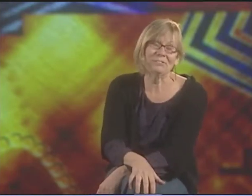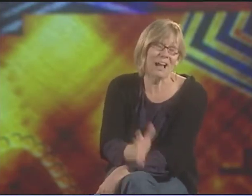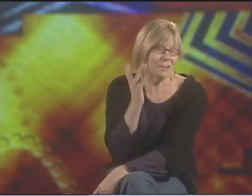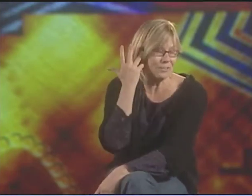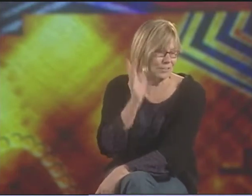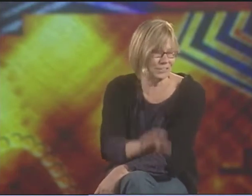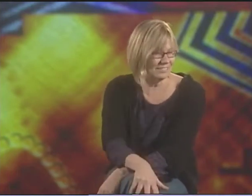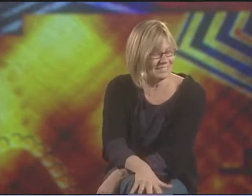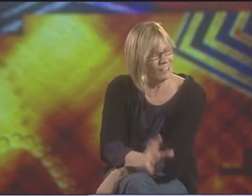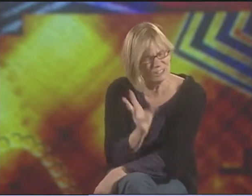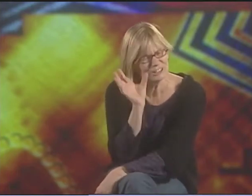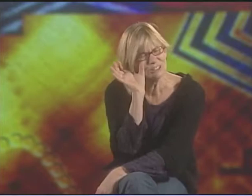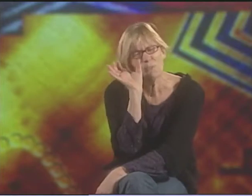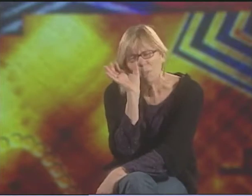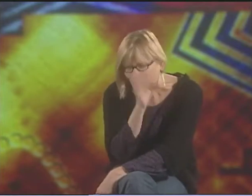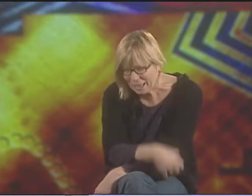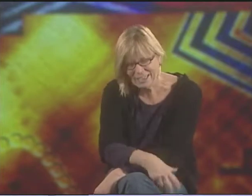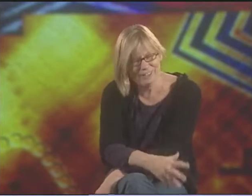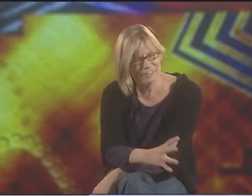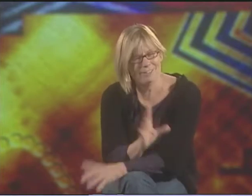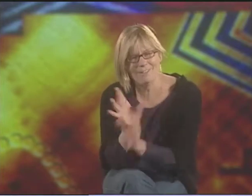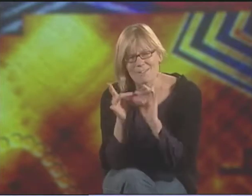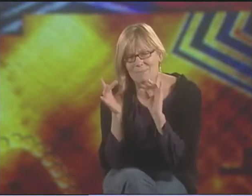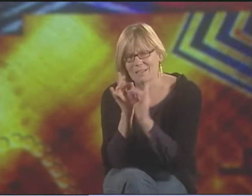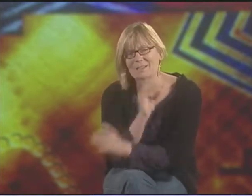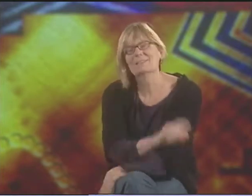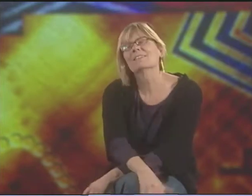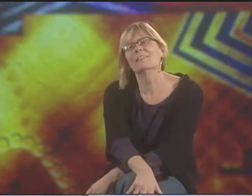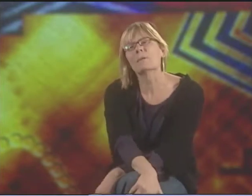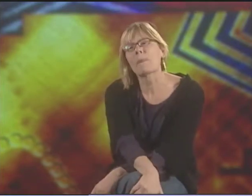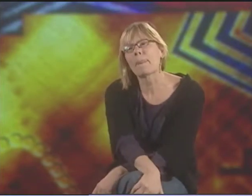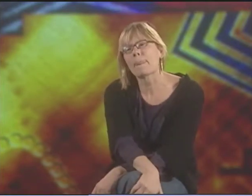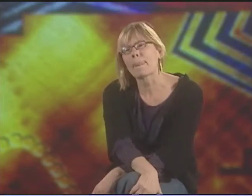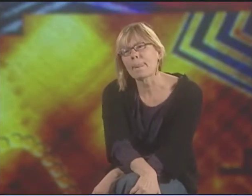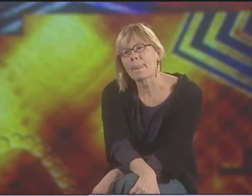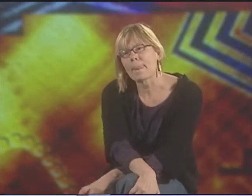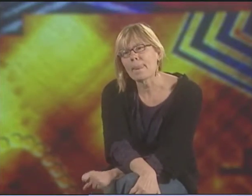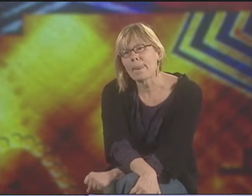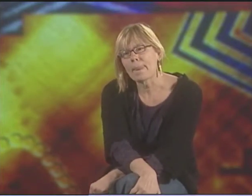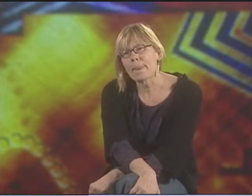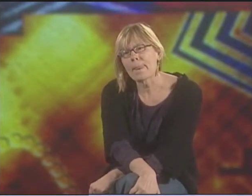I THINK THAT'S WHAT THE POINT WAS. I DON'T KNOW. I JUST THOUGHT THAT WAS A REALLY WEIRD COMMENT. FOR HUMANS.